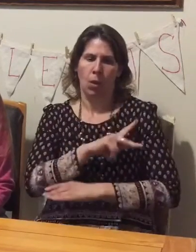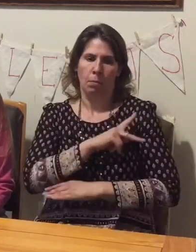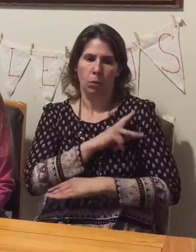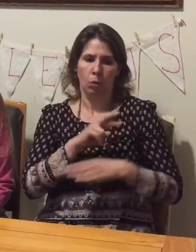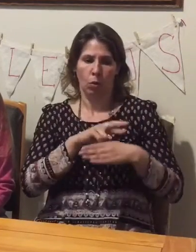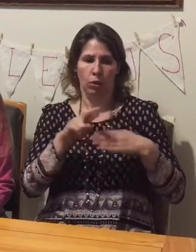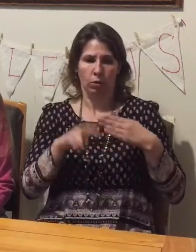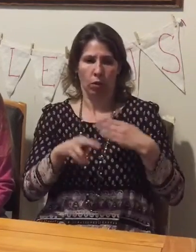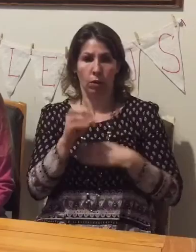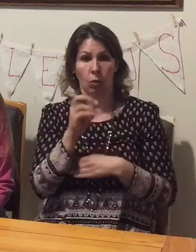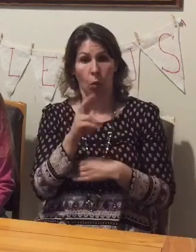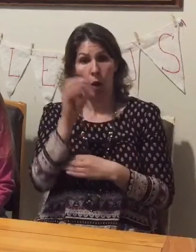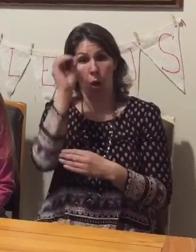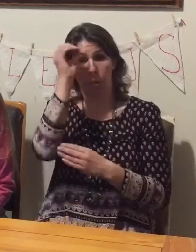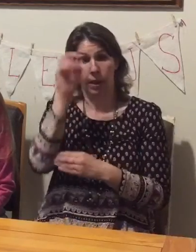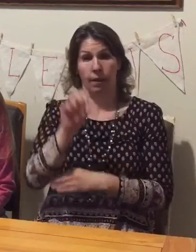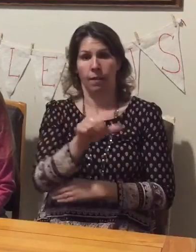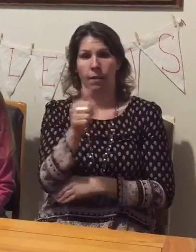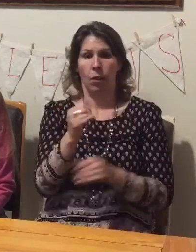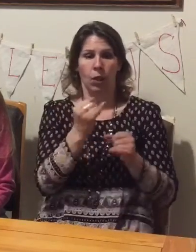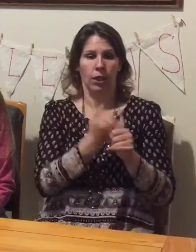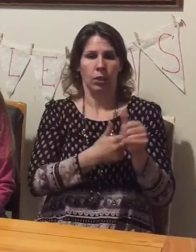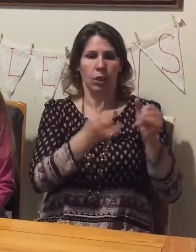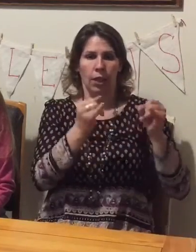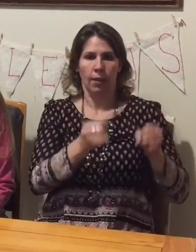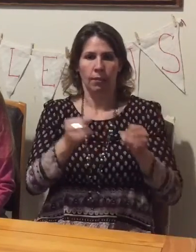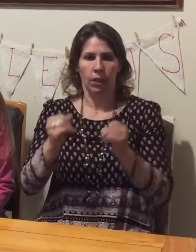your opinions of the individual speakers.